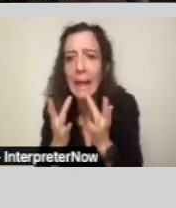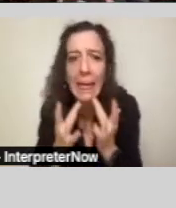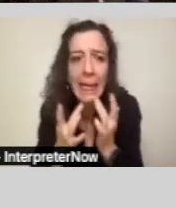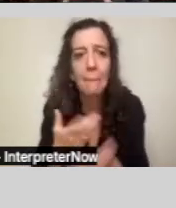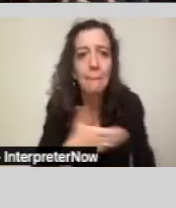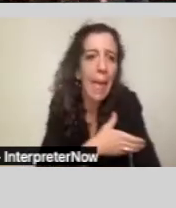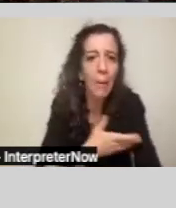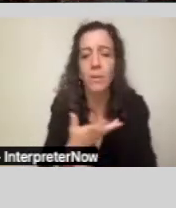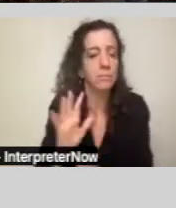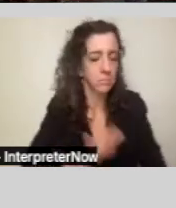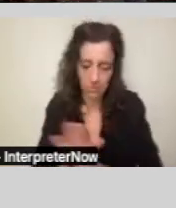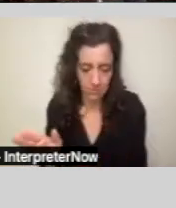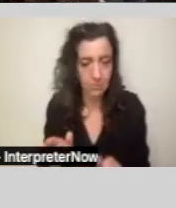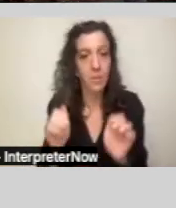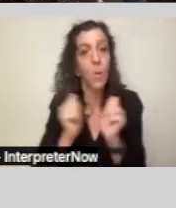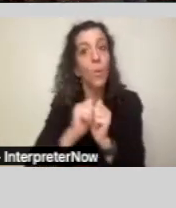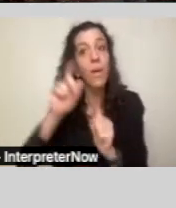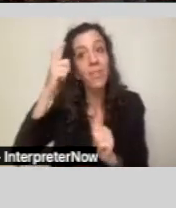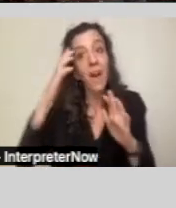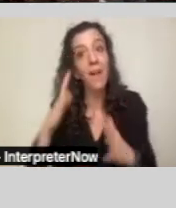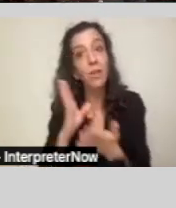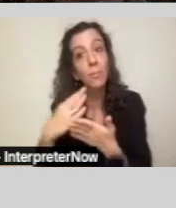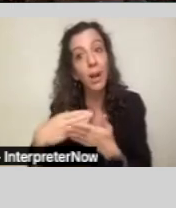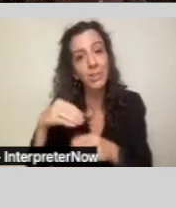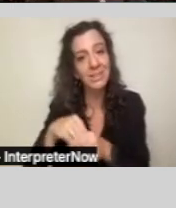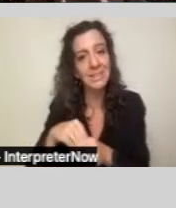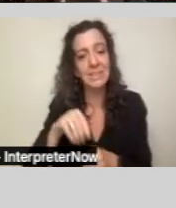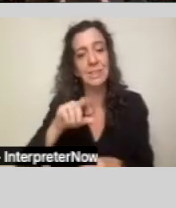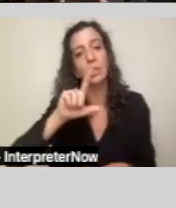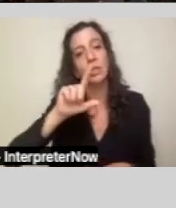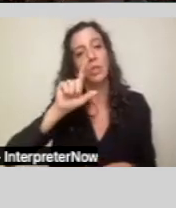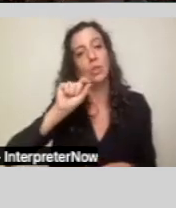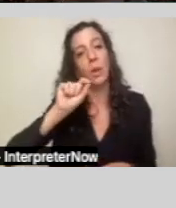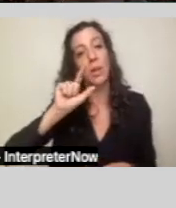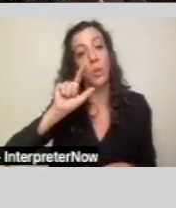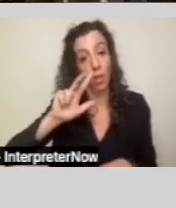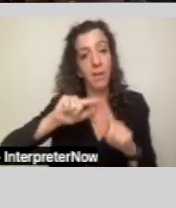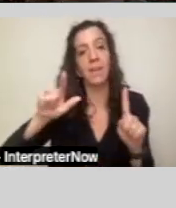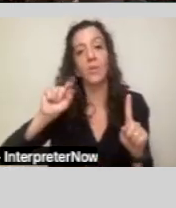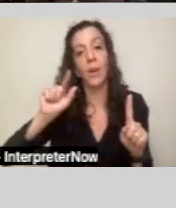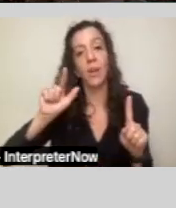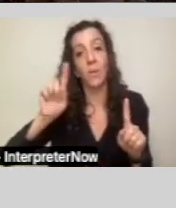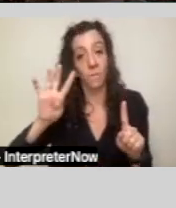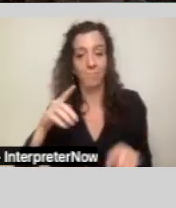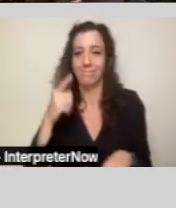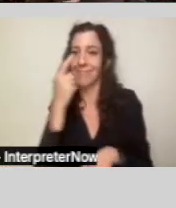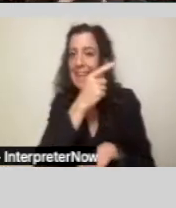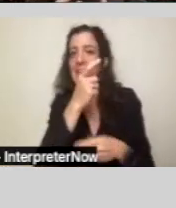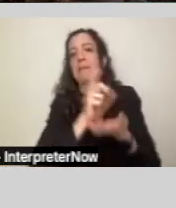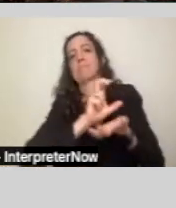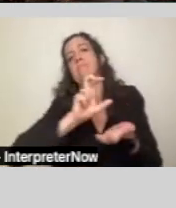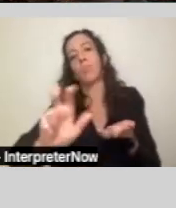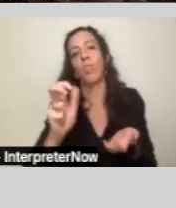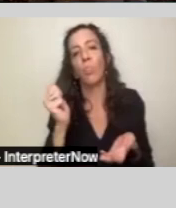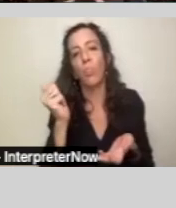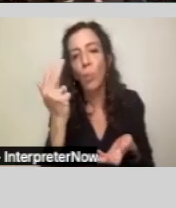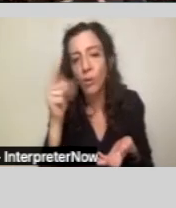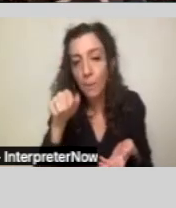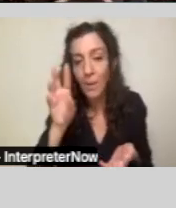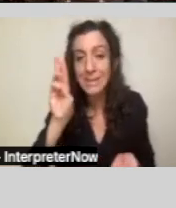On the Governor's budget, in 2023-24, allocated $13.6 billion dollars, and that's billion with a